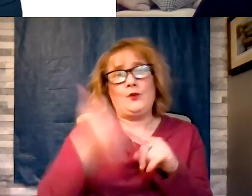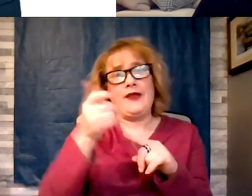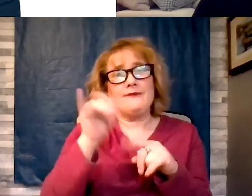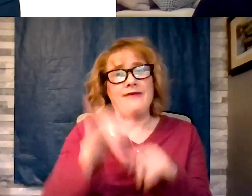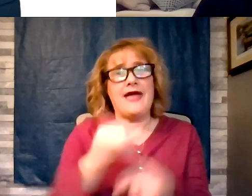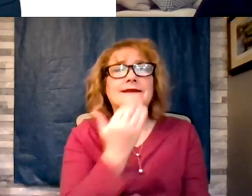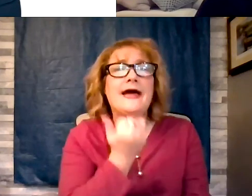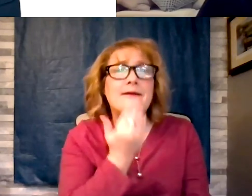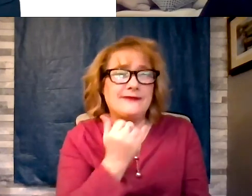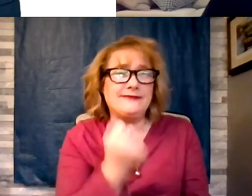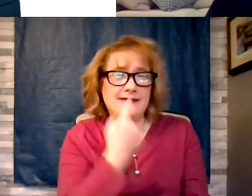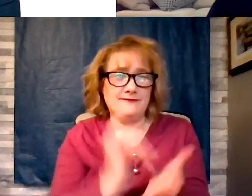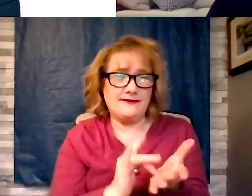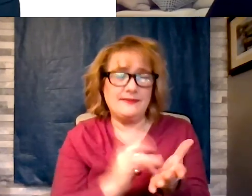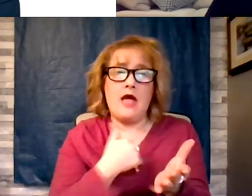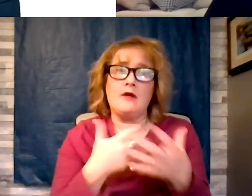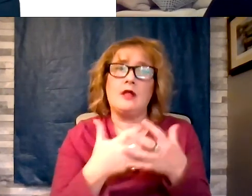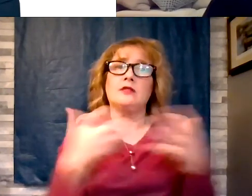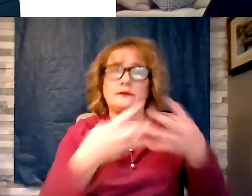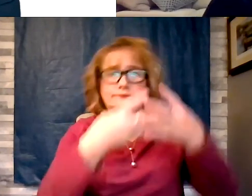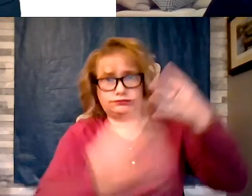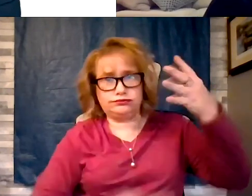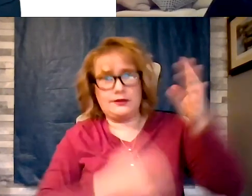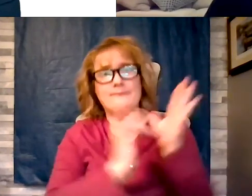medications that are now out to